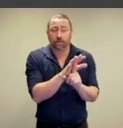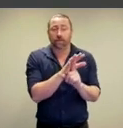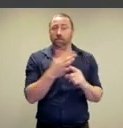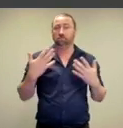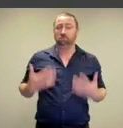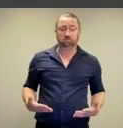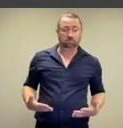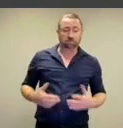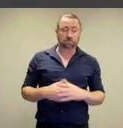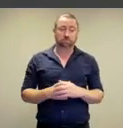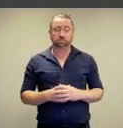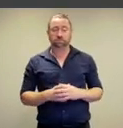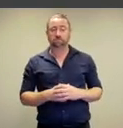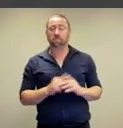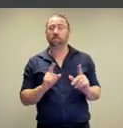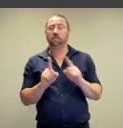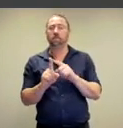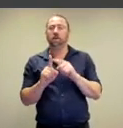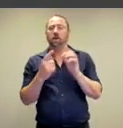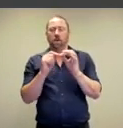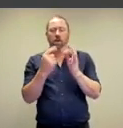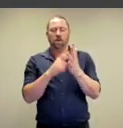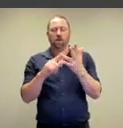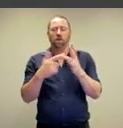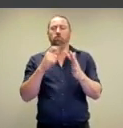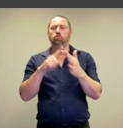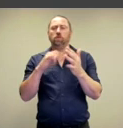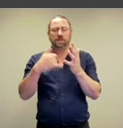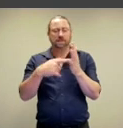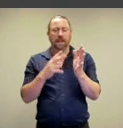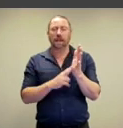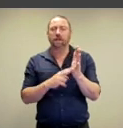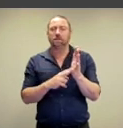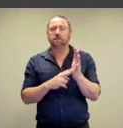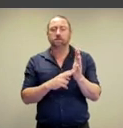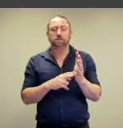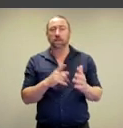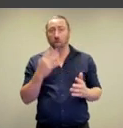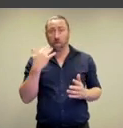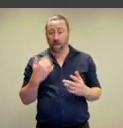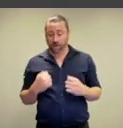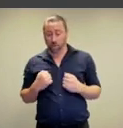himself as topless Moore